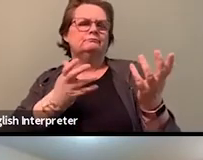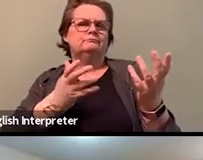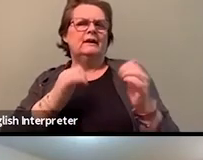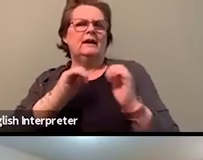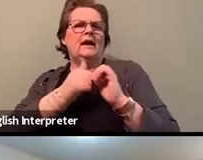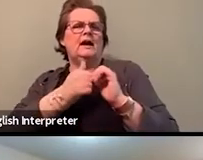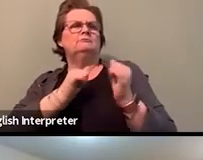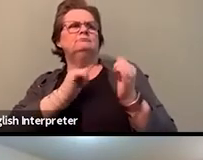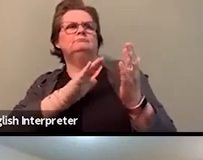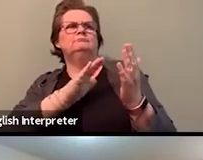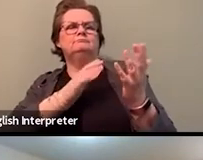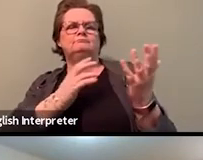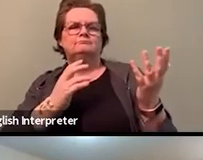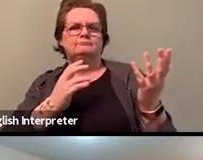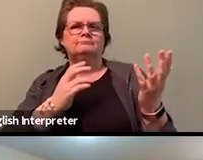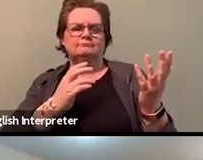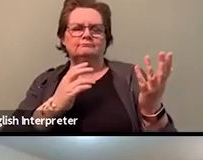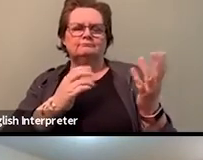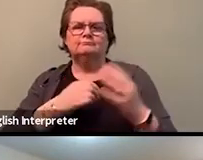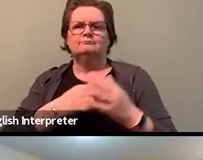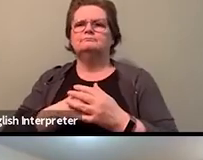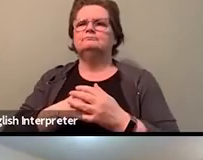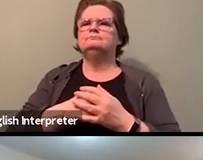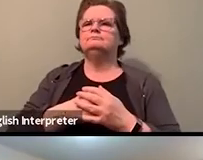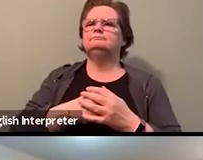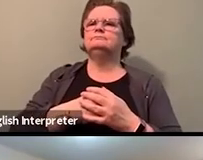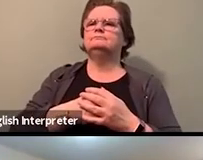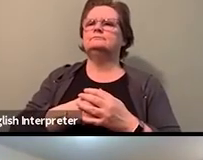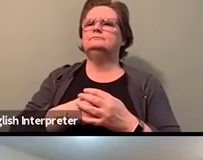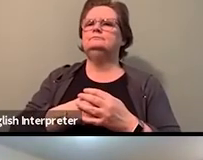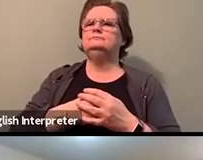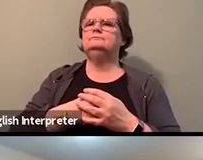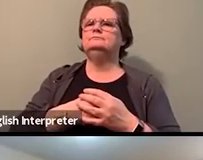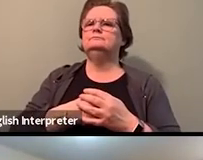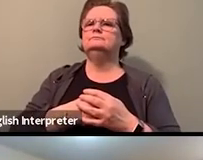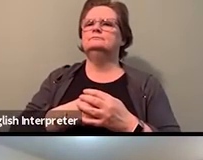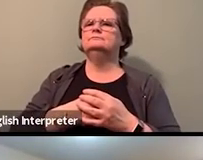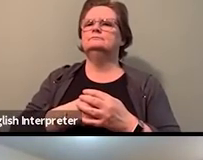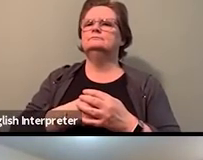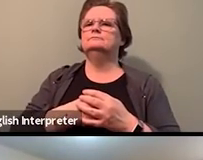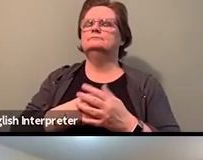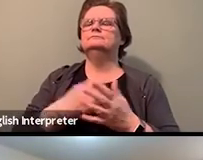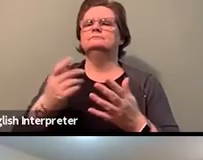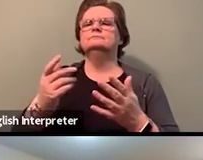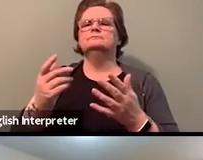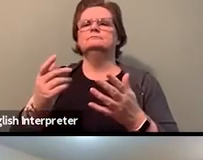Is a question we get in a lot of these webisodes. It's like what can folks who are not black, how can they support the movement?